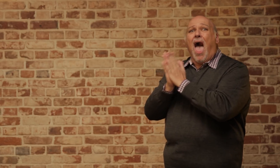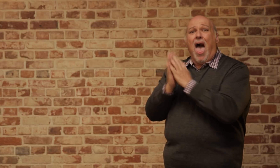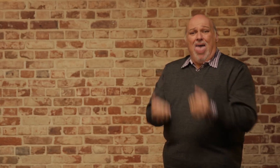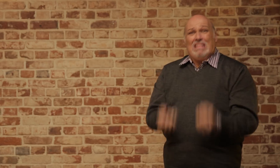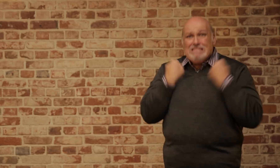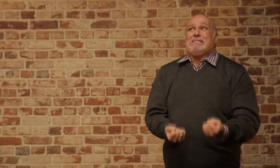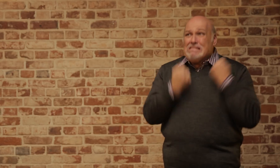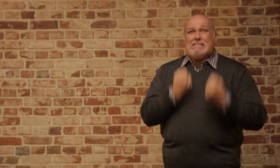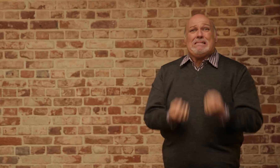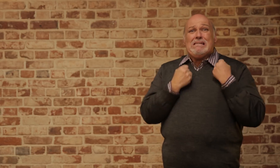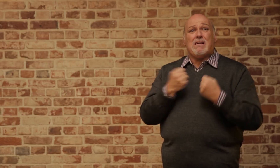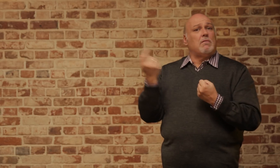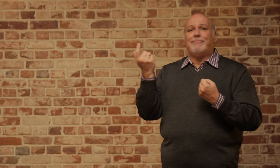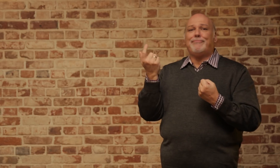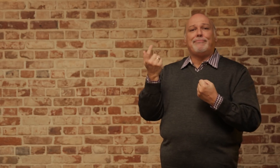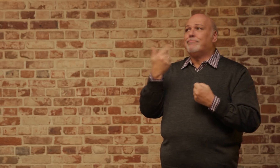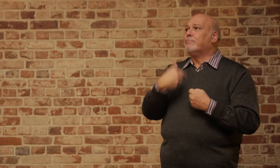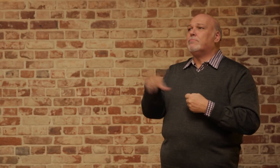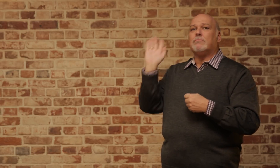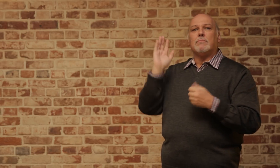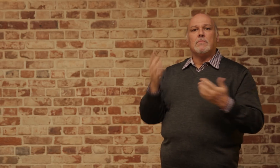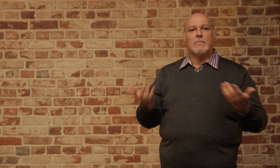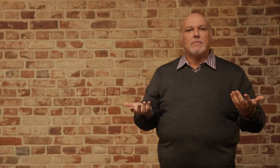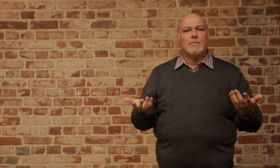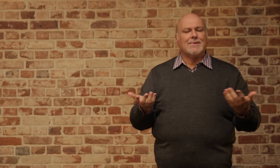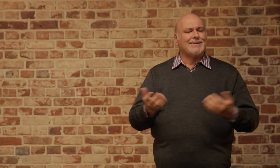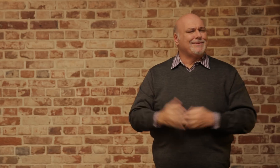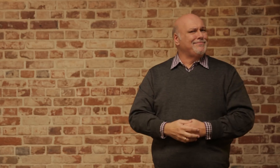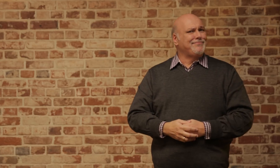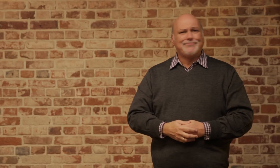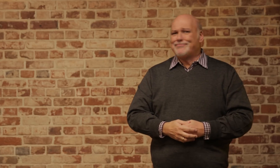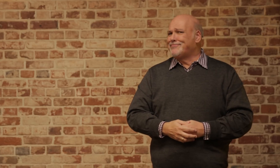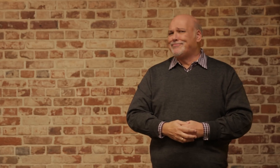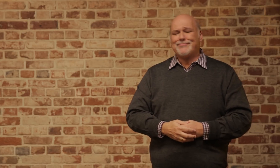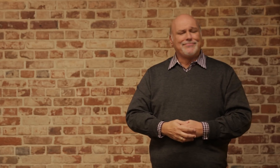No matter how hard he tries, in the end he still doesn't get the girl. How unfortunate.